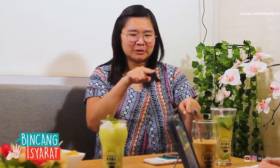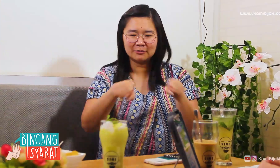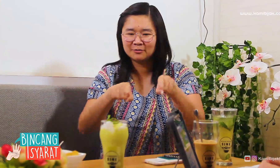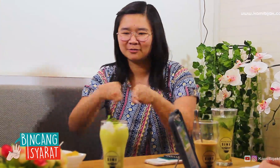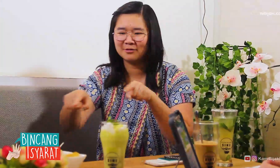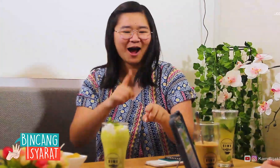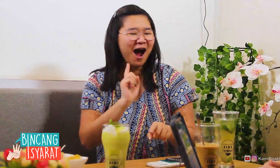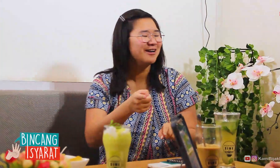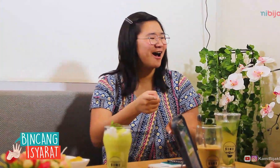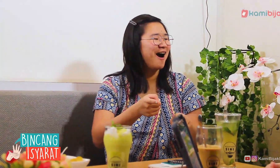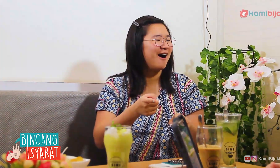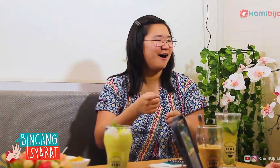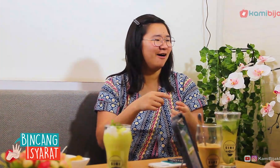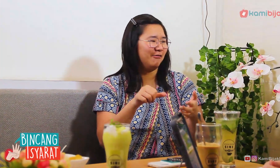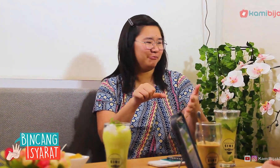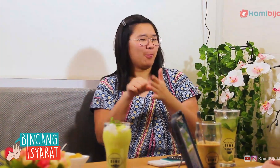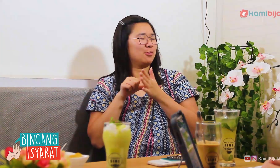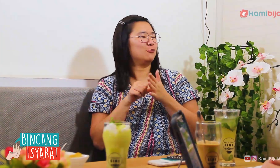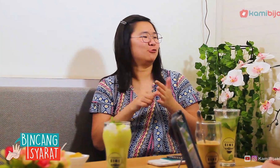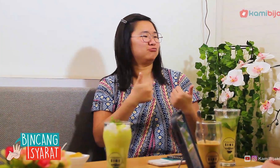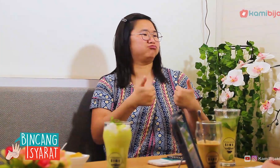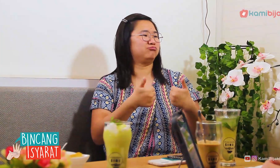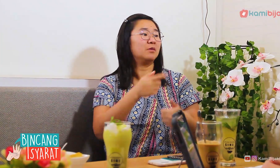use the method of pointing things, then it can smoothly communicate sign languages.